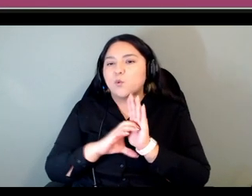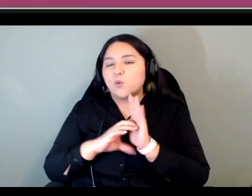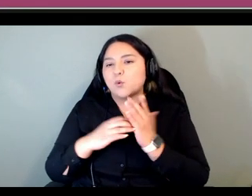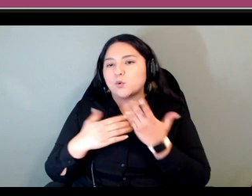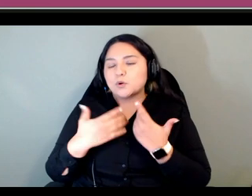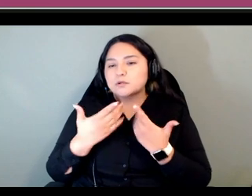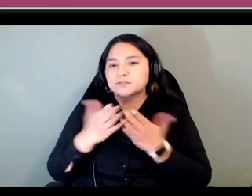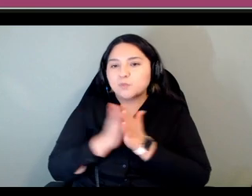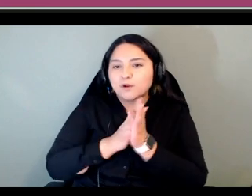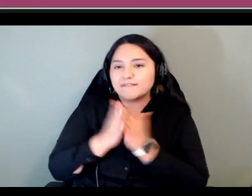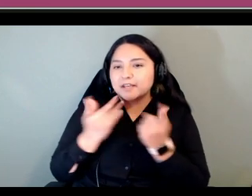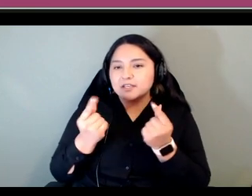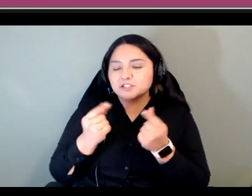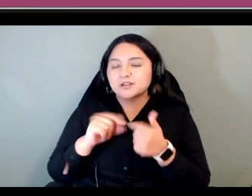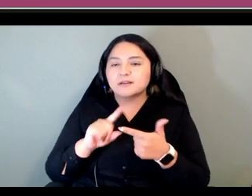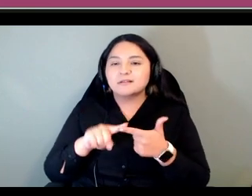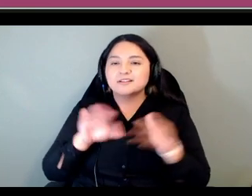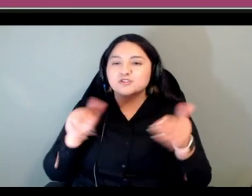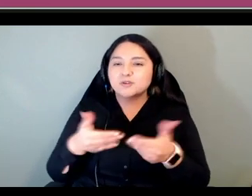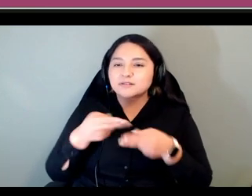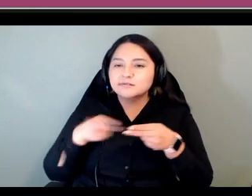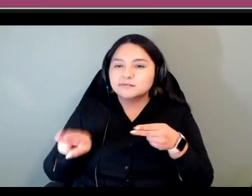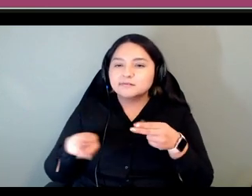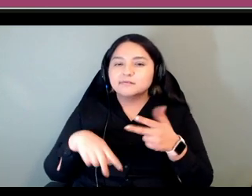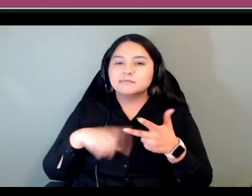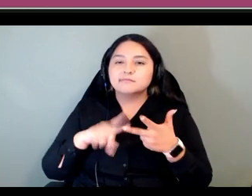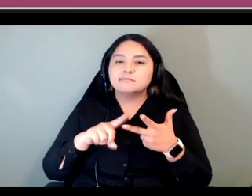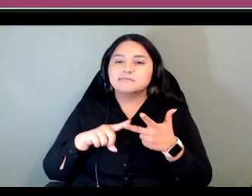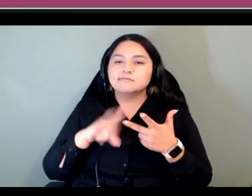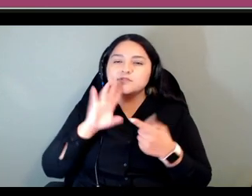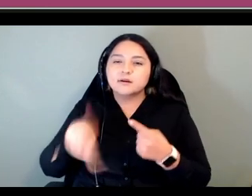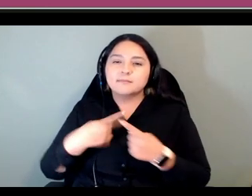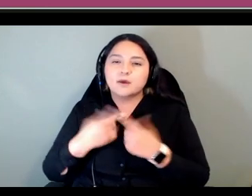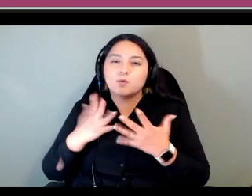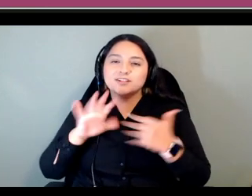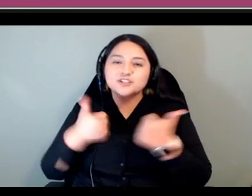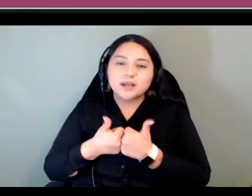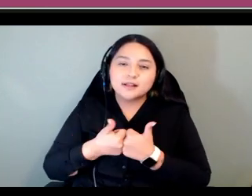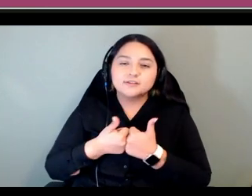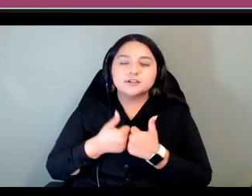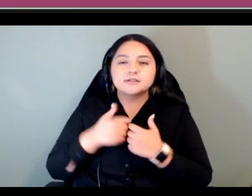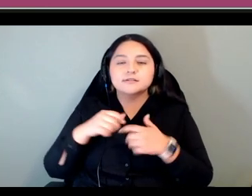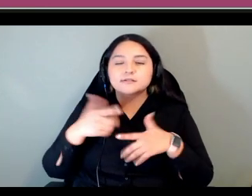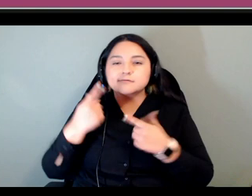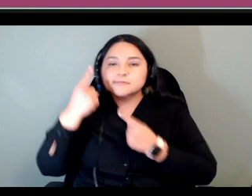introduction talk more about the challenges and considerations and the applications that